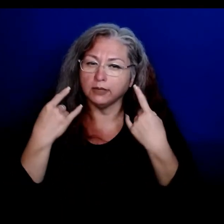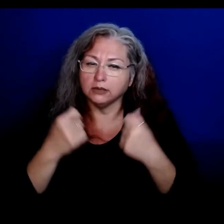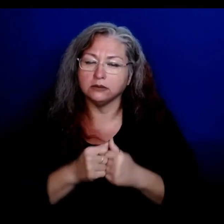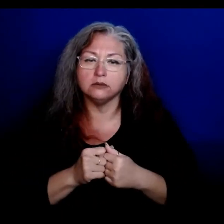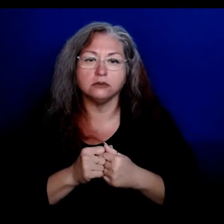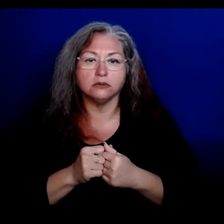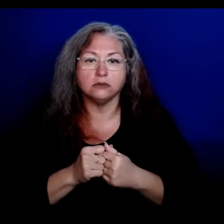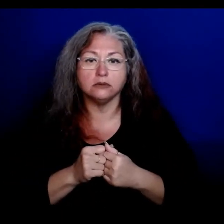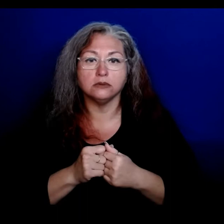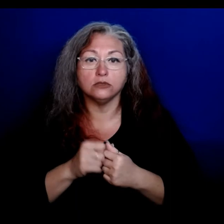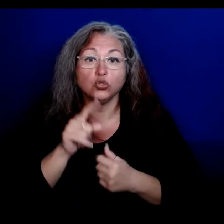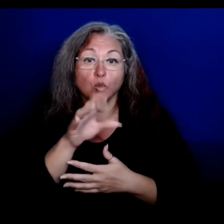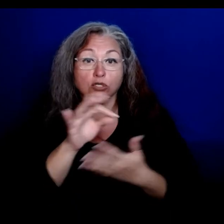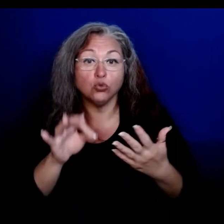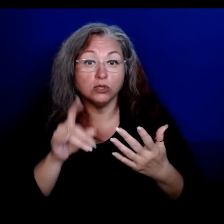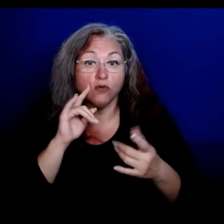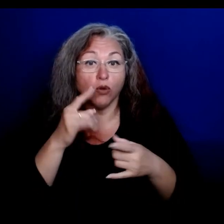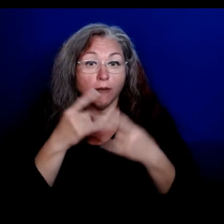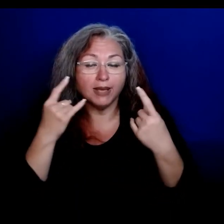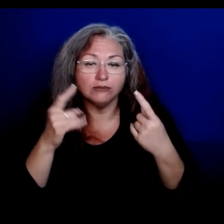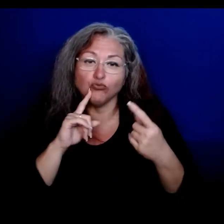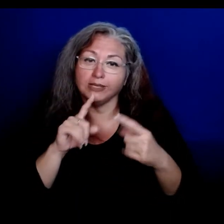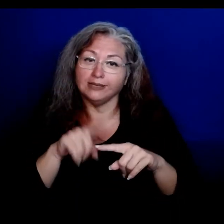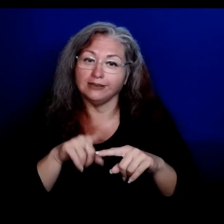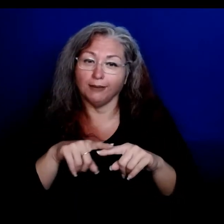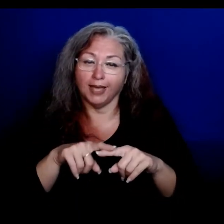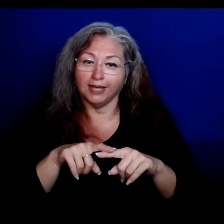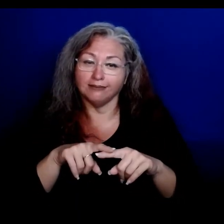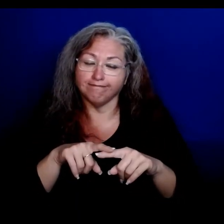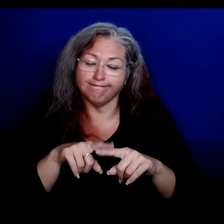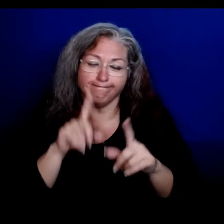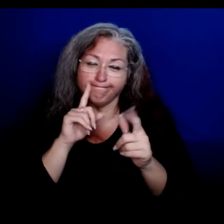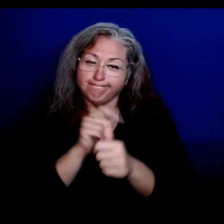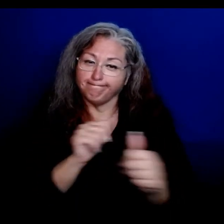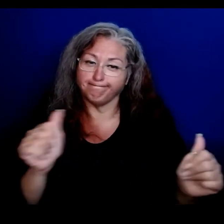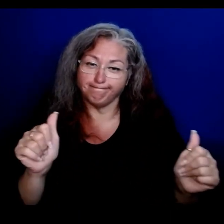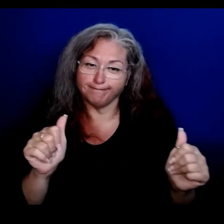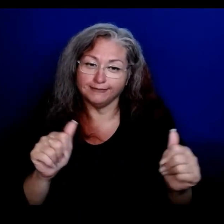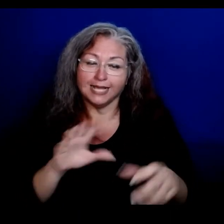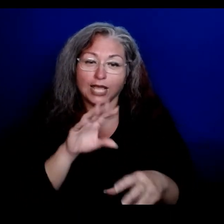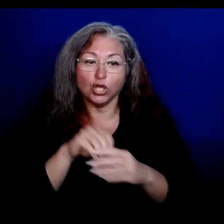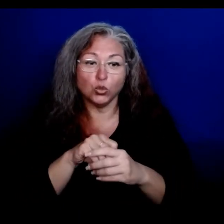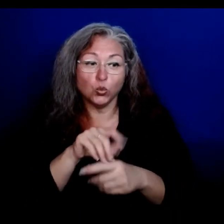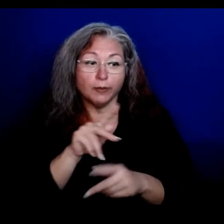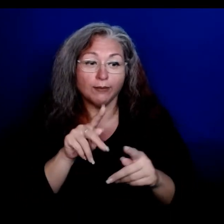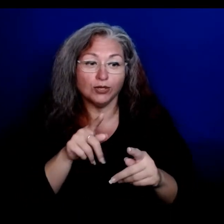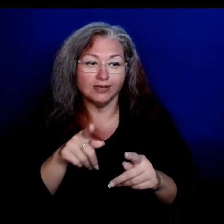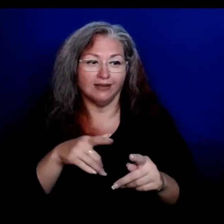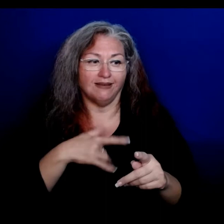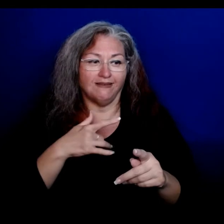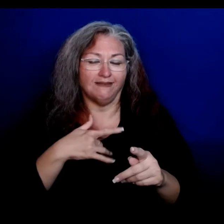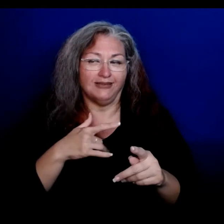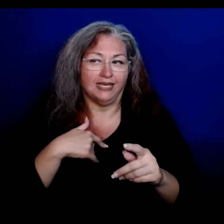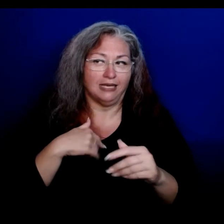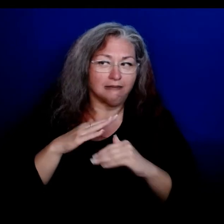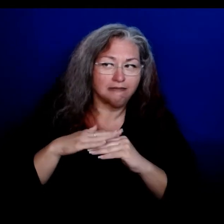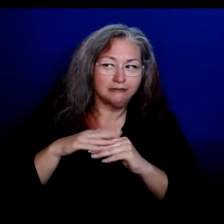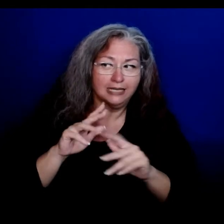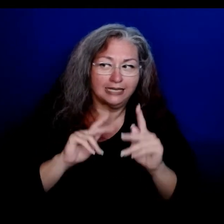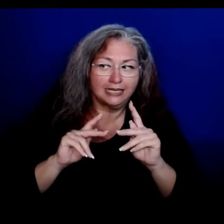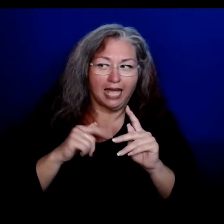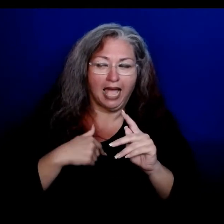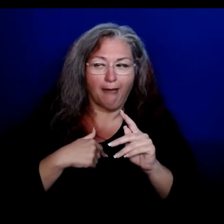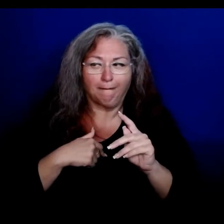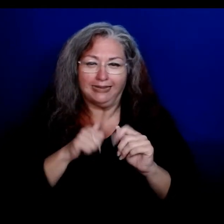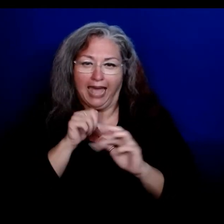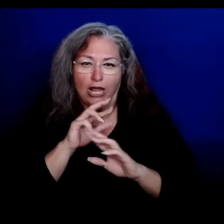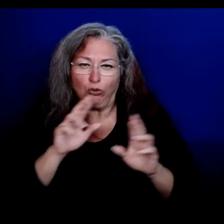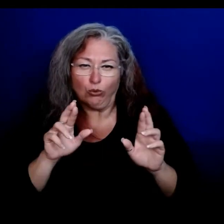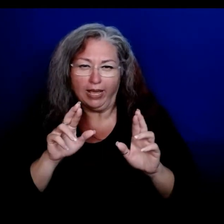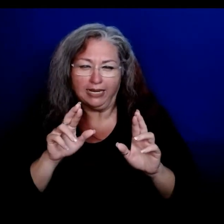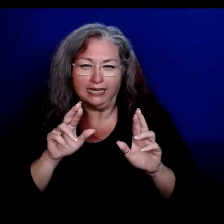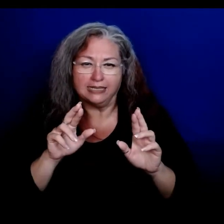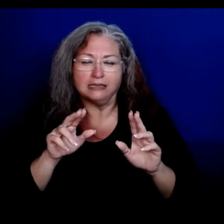And the choice of wearing a mask will remain freely available to anyone—including those who just feel cautious or not quite ready to stop that layer of protection